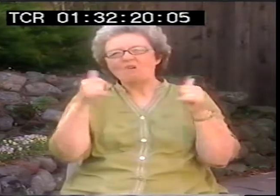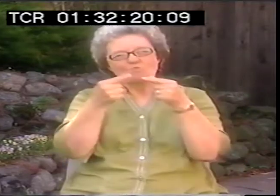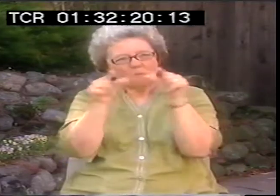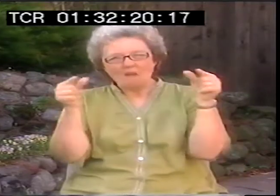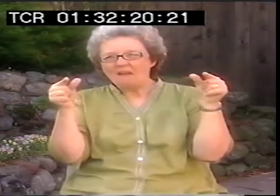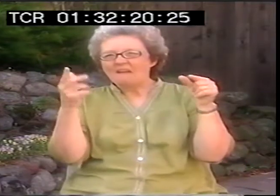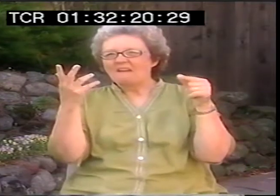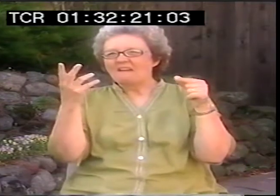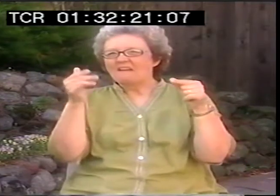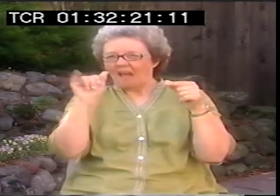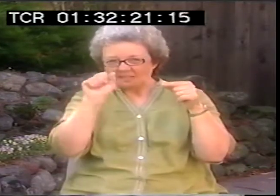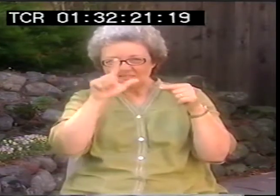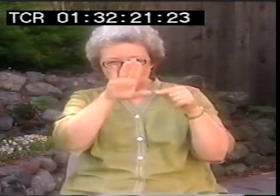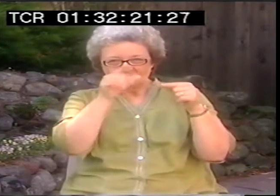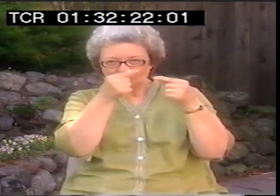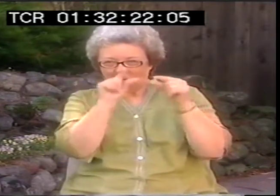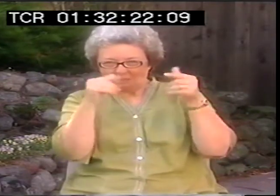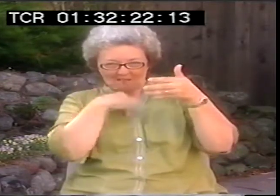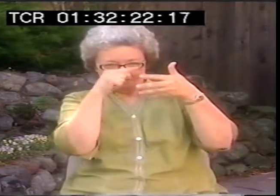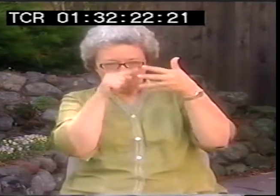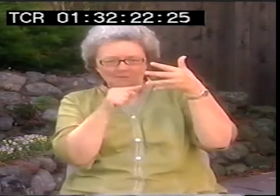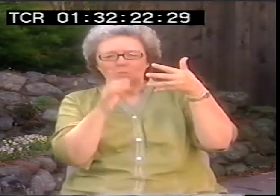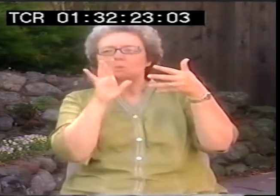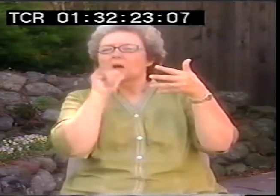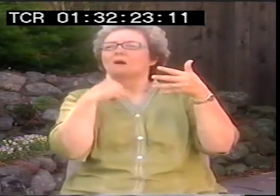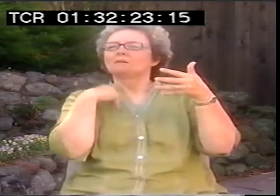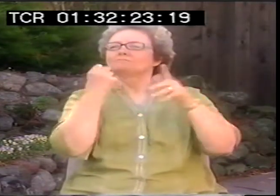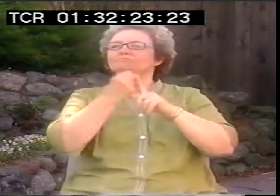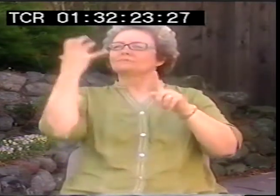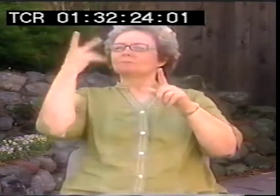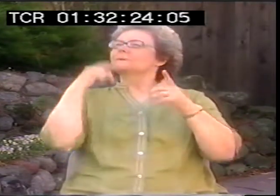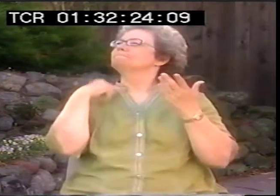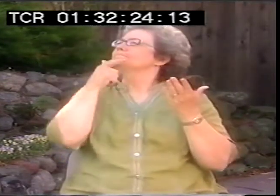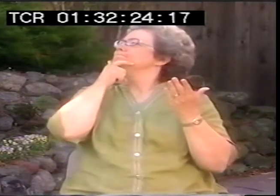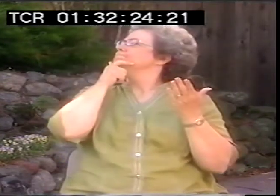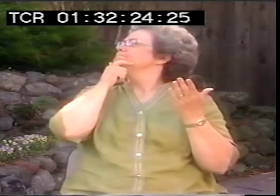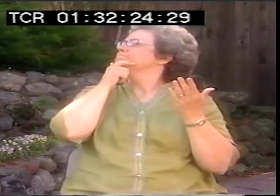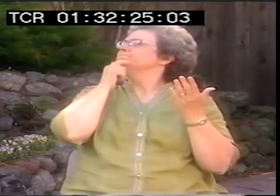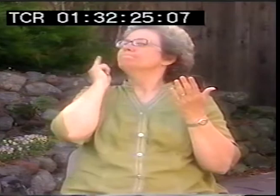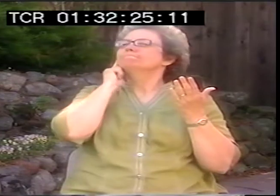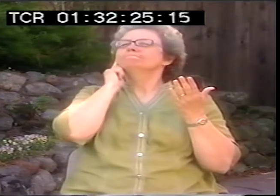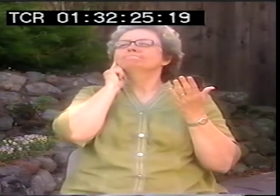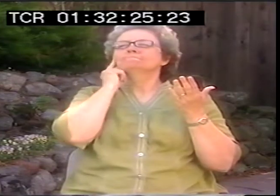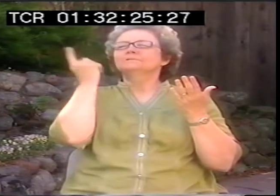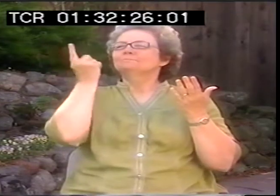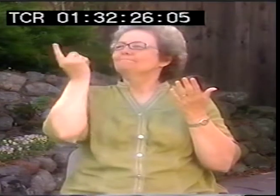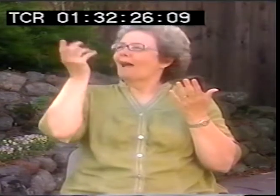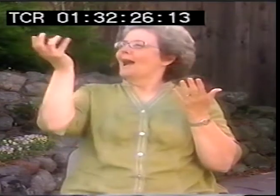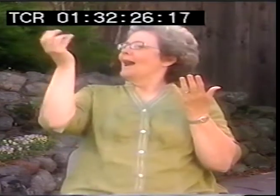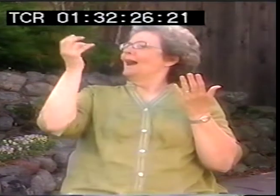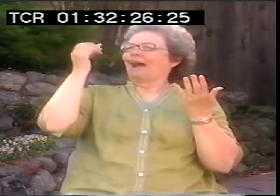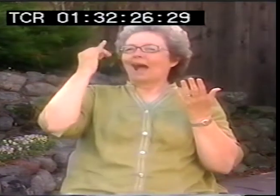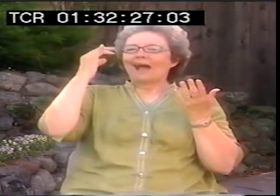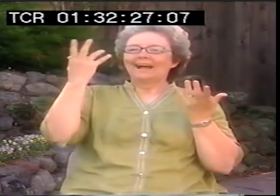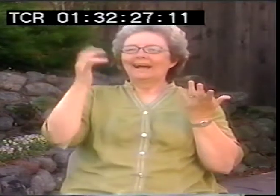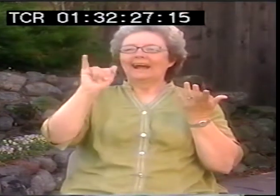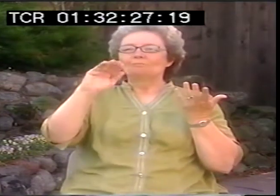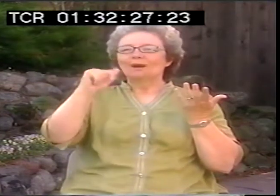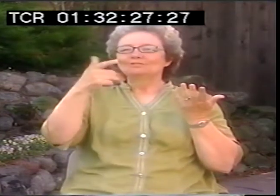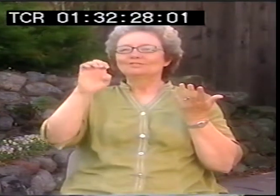Just playing around with grammar, just ASL grammar and thinking, I want to create something. And what should I write about to engage in this linguistic experiment?